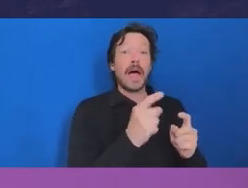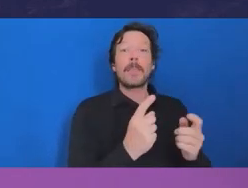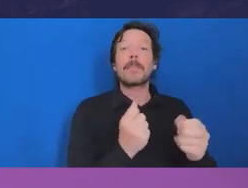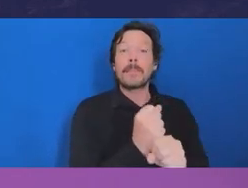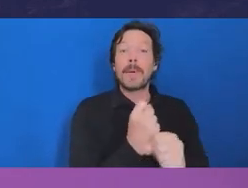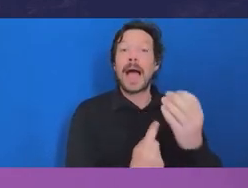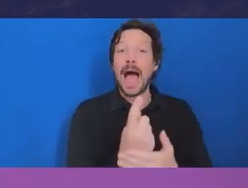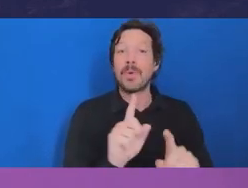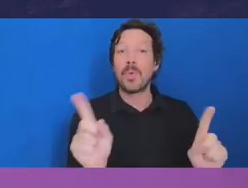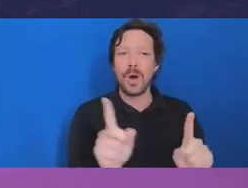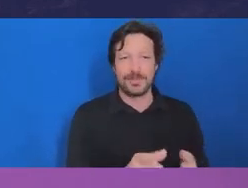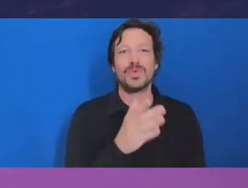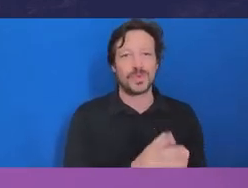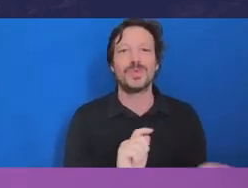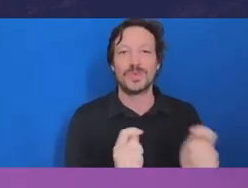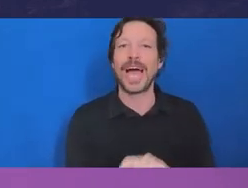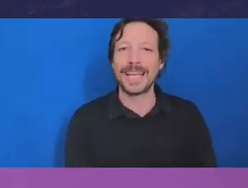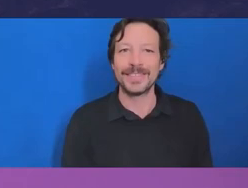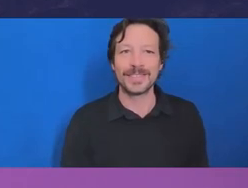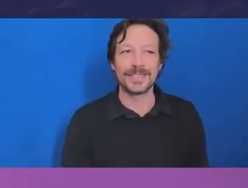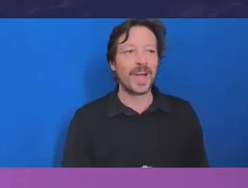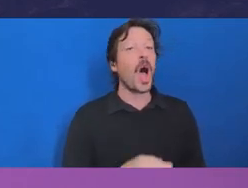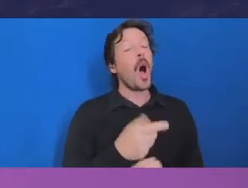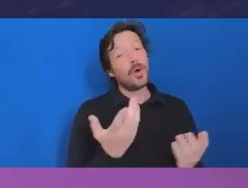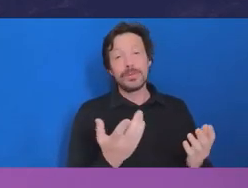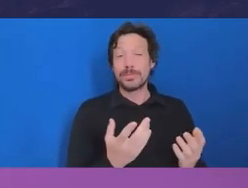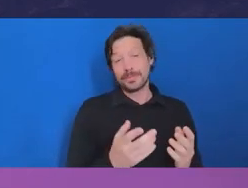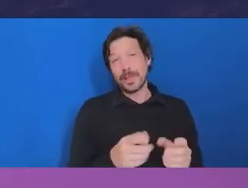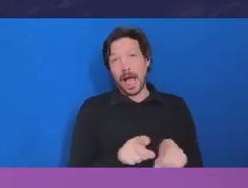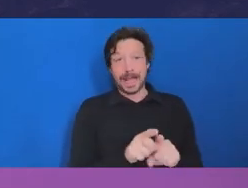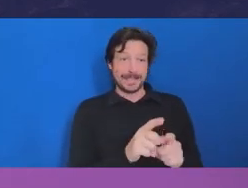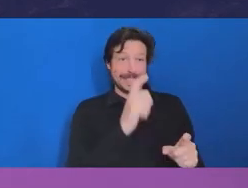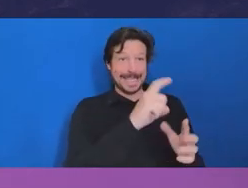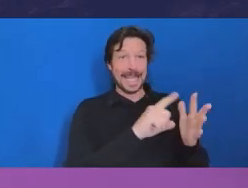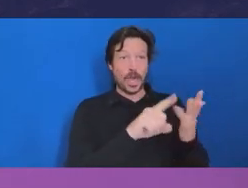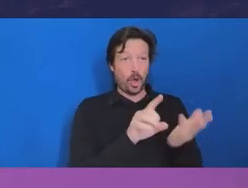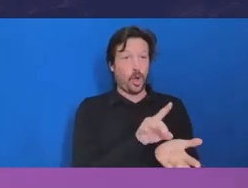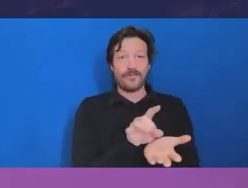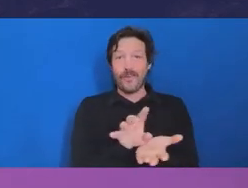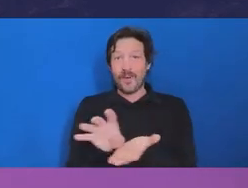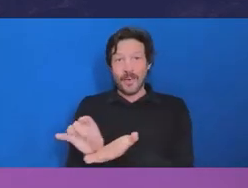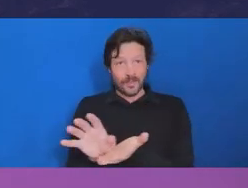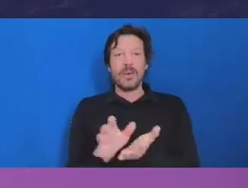I would add, the departure of those various CEOs. And you hope indeed the creation of a culture